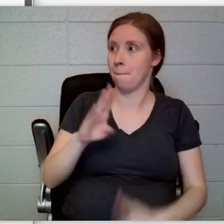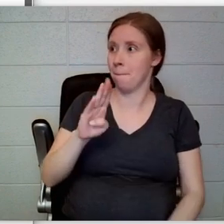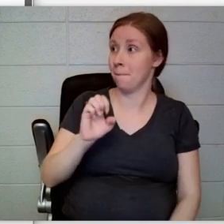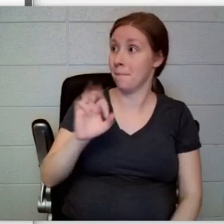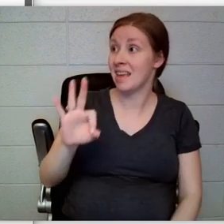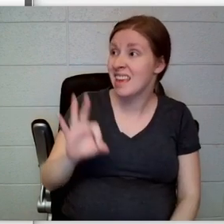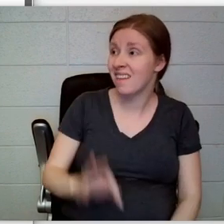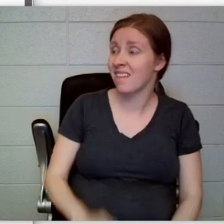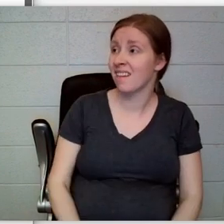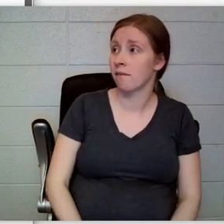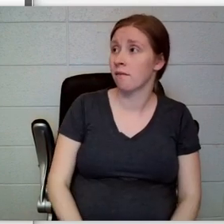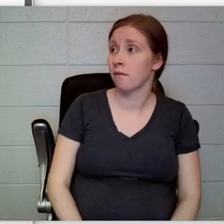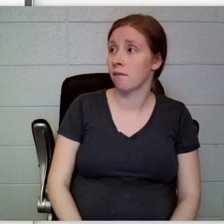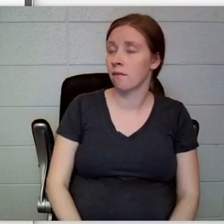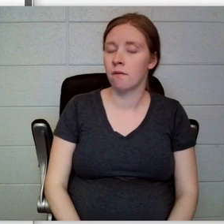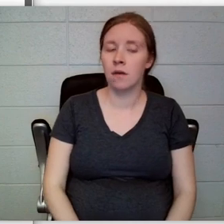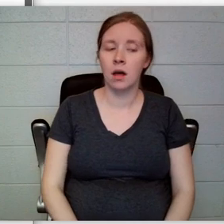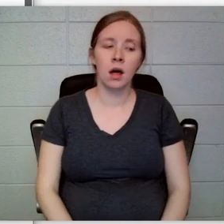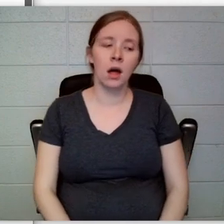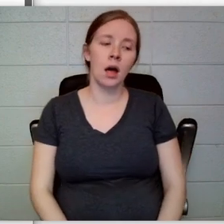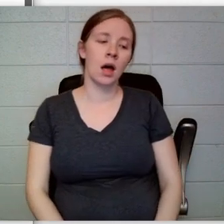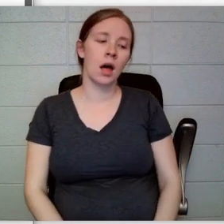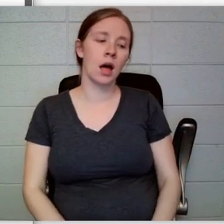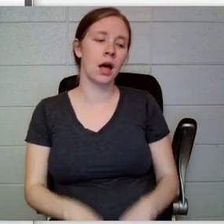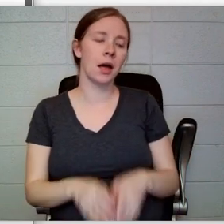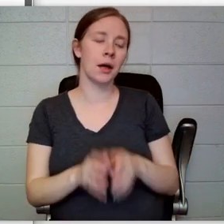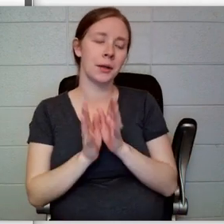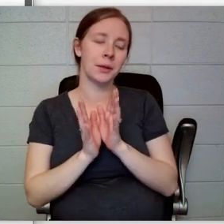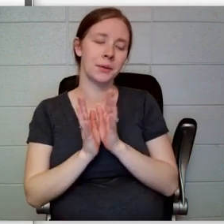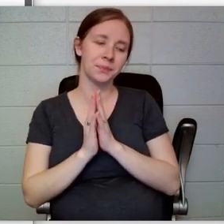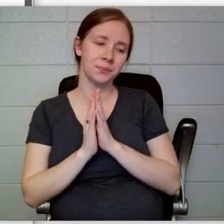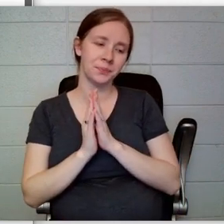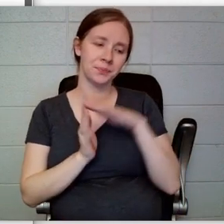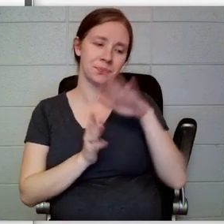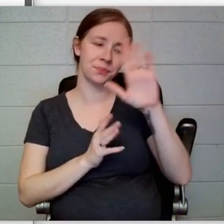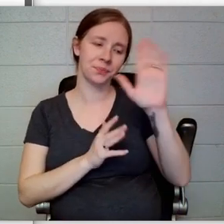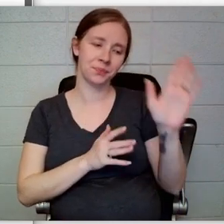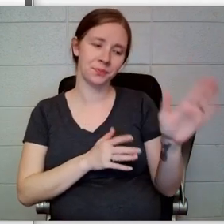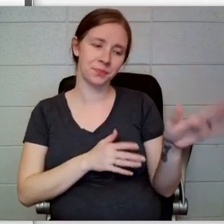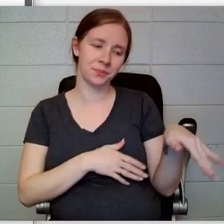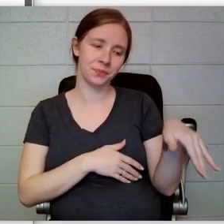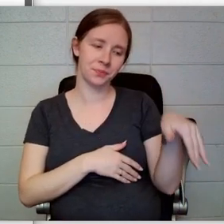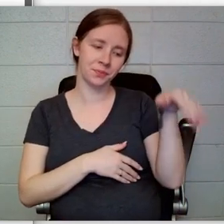Count Olaf reached out one of his spidery hands and stroked Violet on the chin,